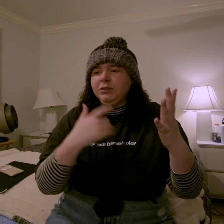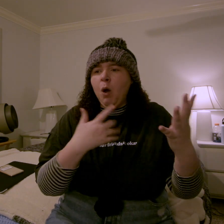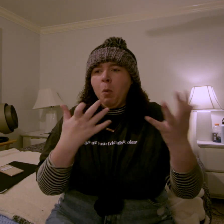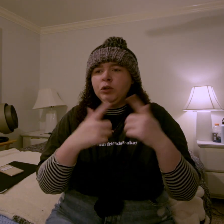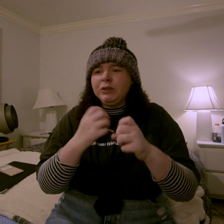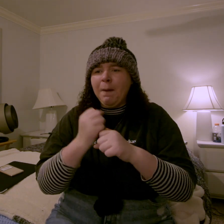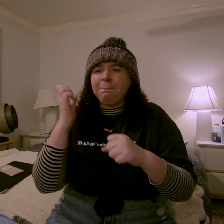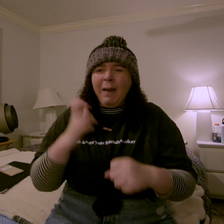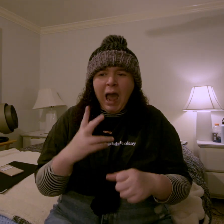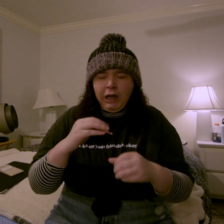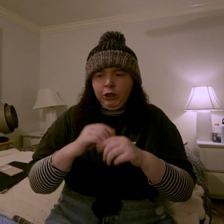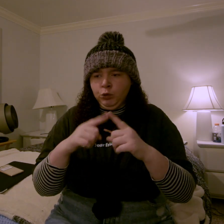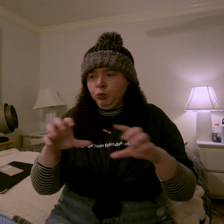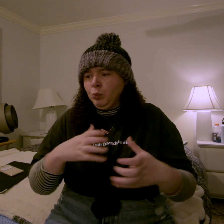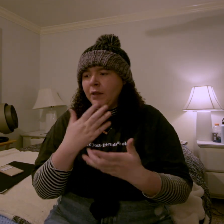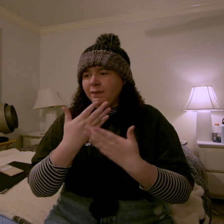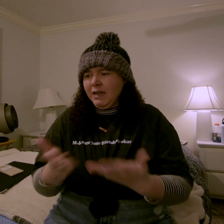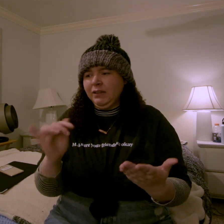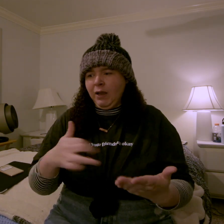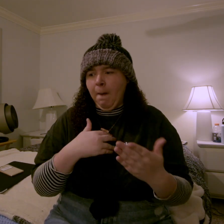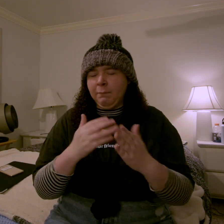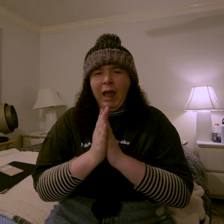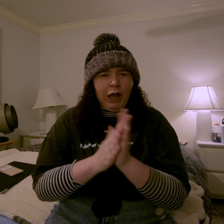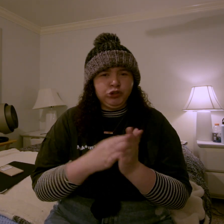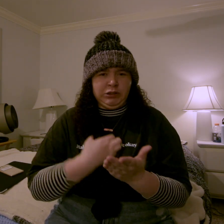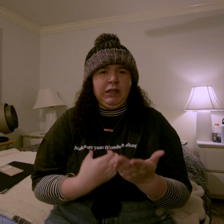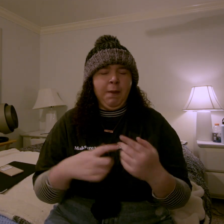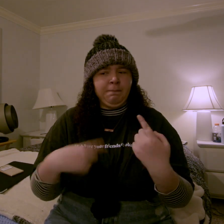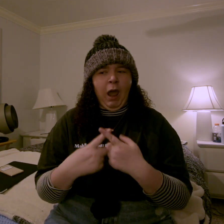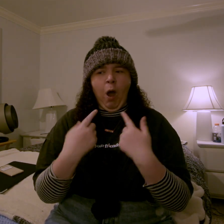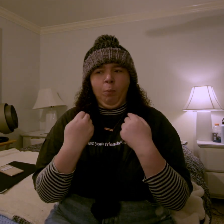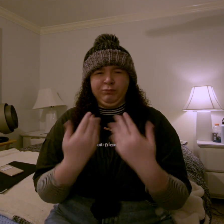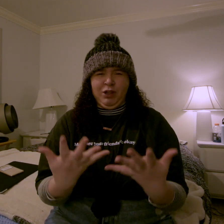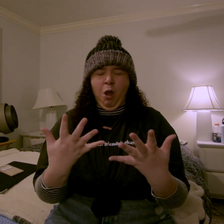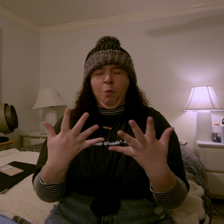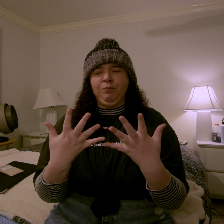i want to get back into doing things i'm passionate about